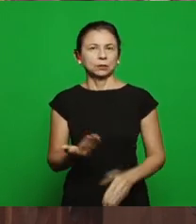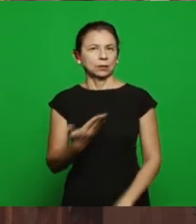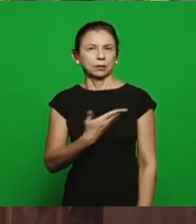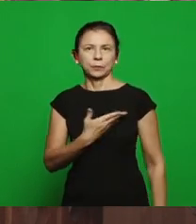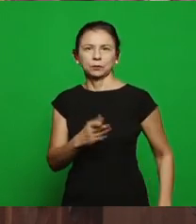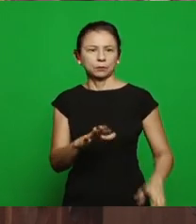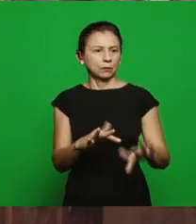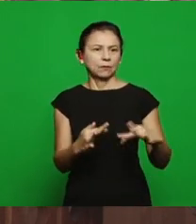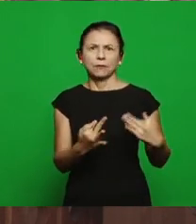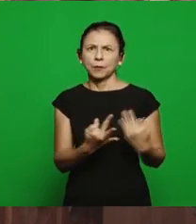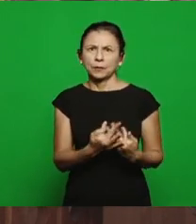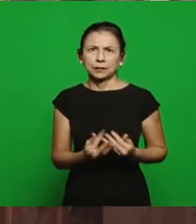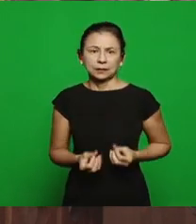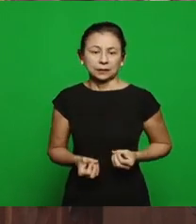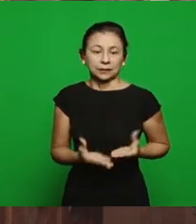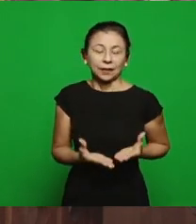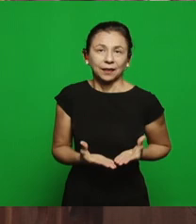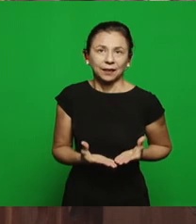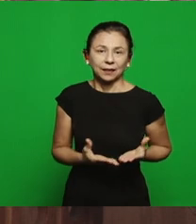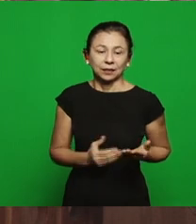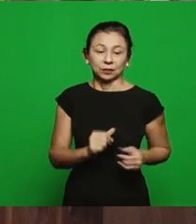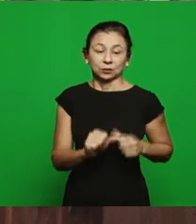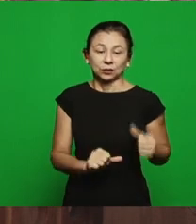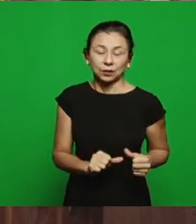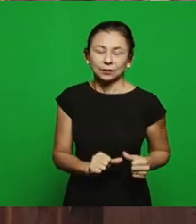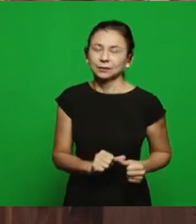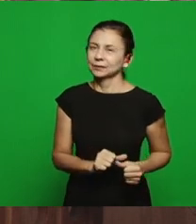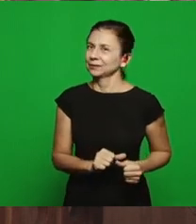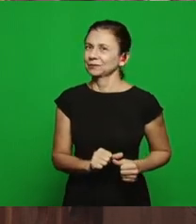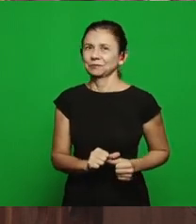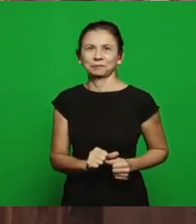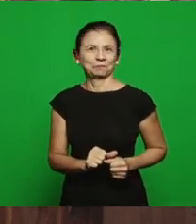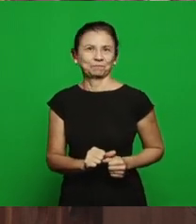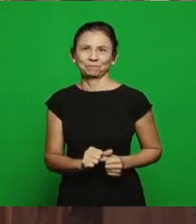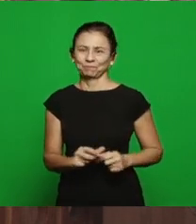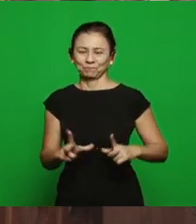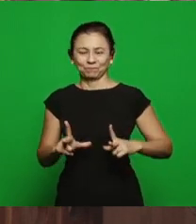absolutely, it's an inheritance, you're a father